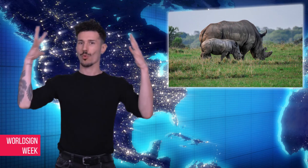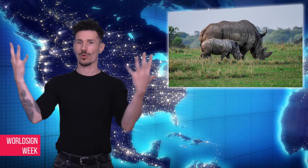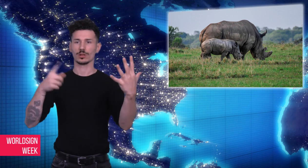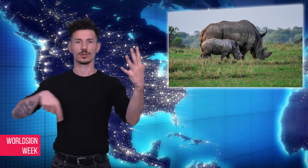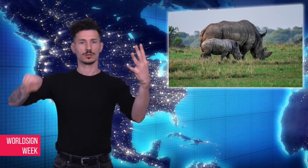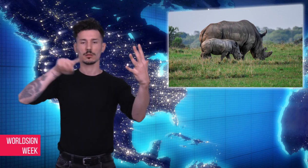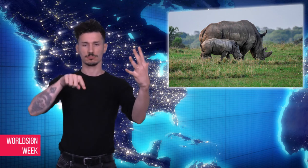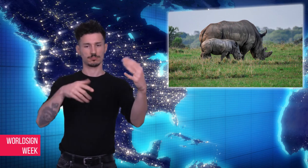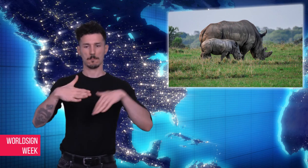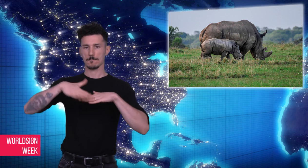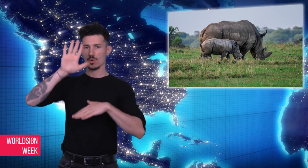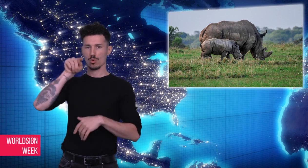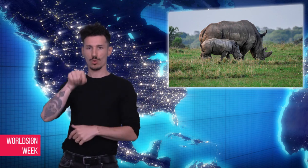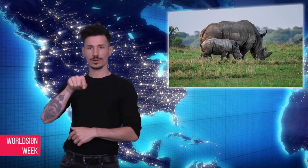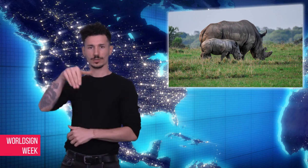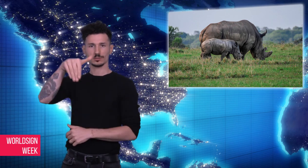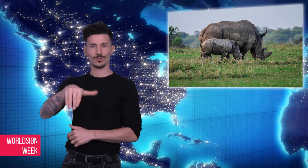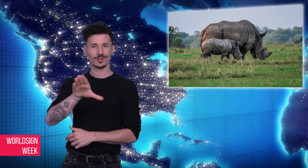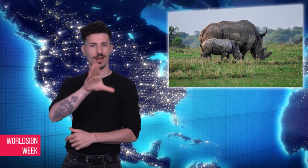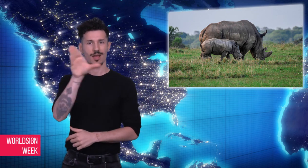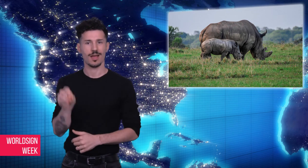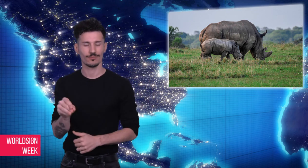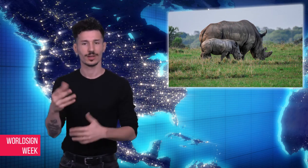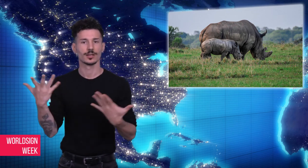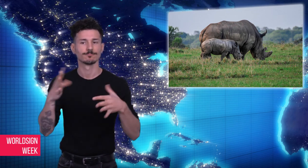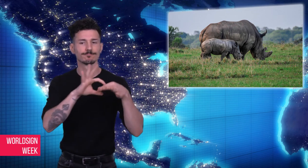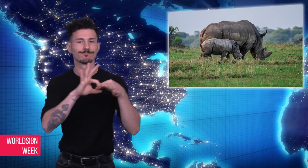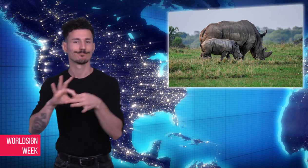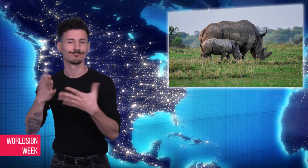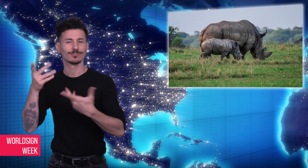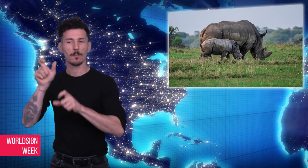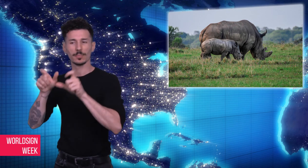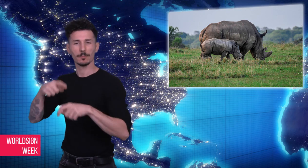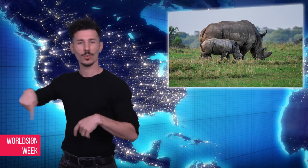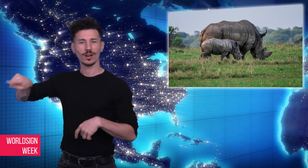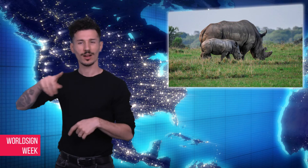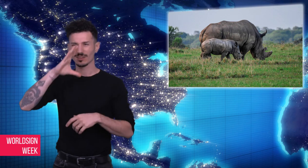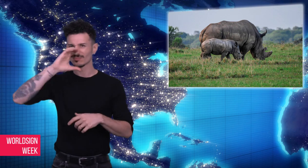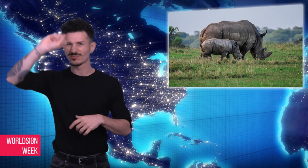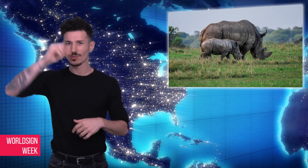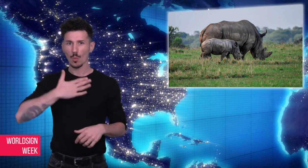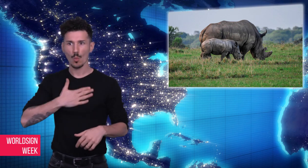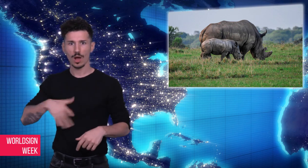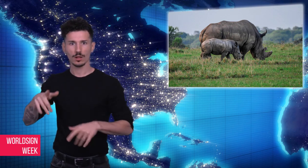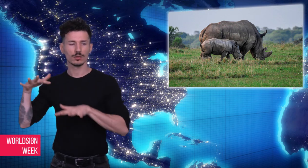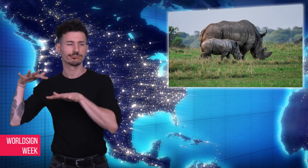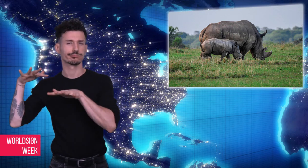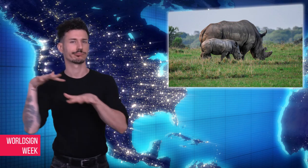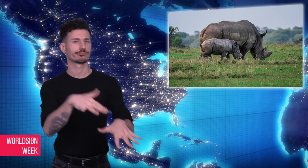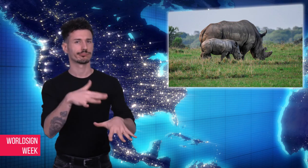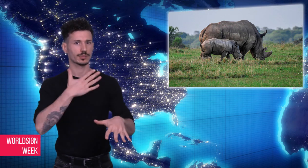is home to most of the world’s rhinos, and it is a paradise